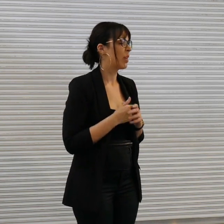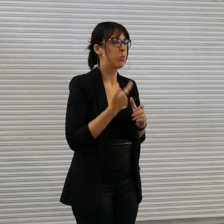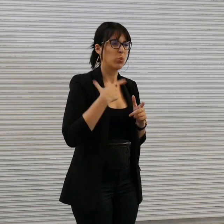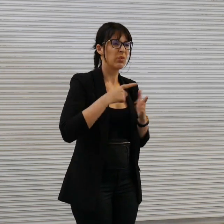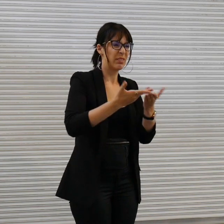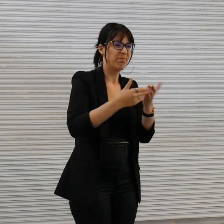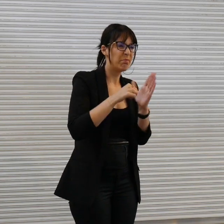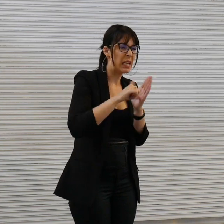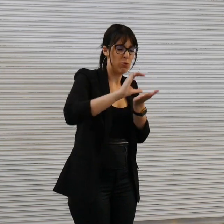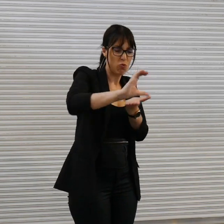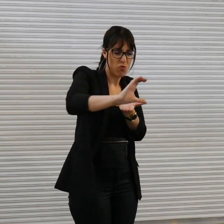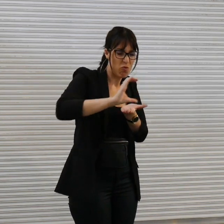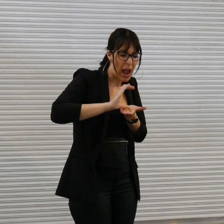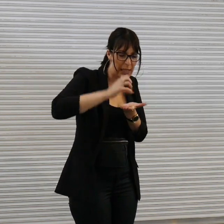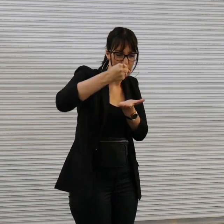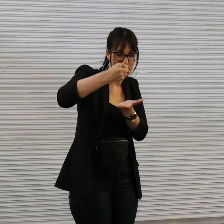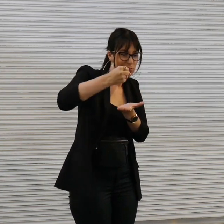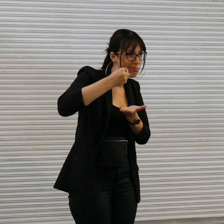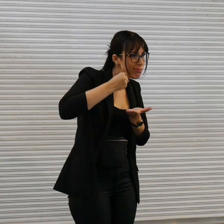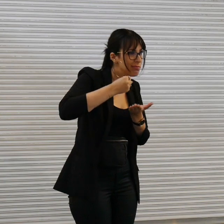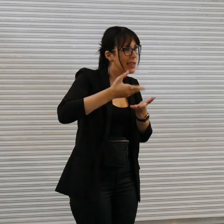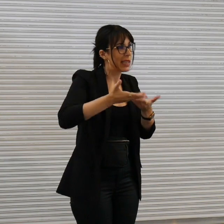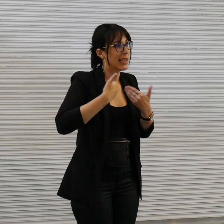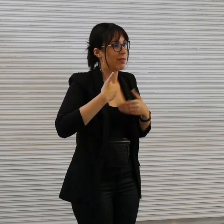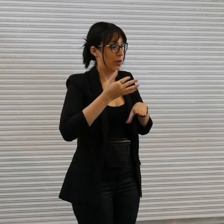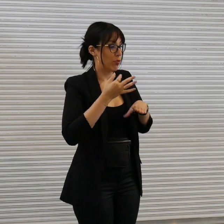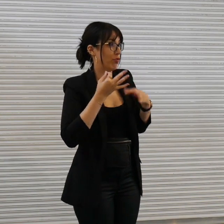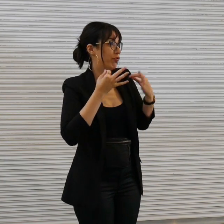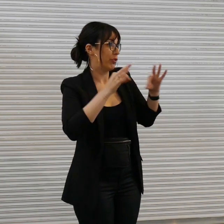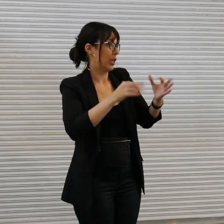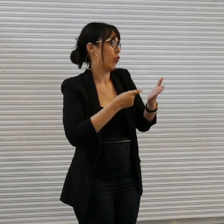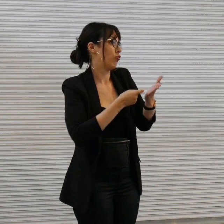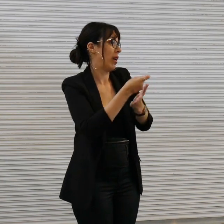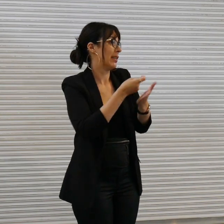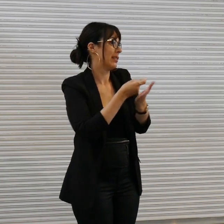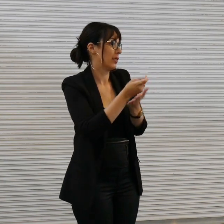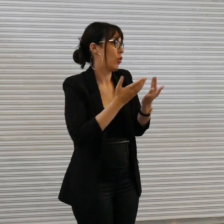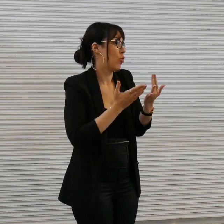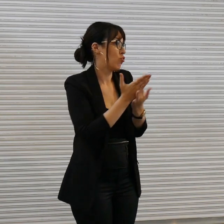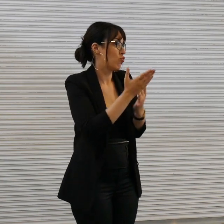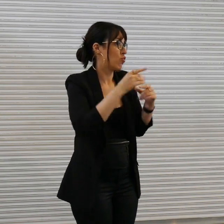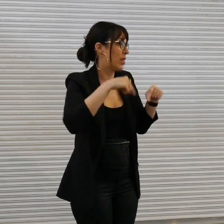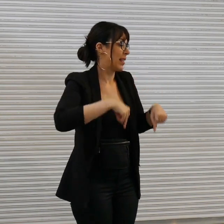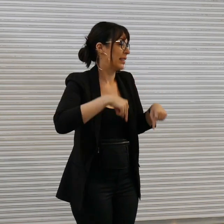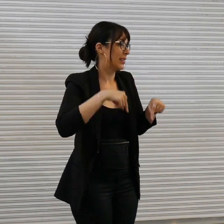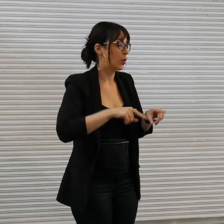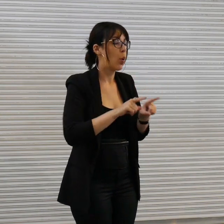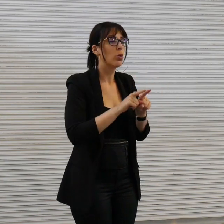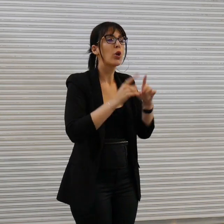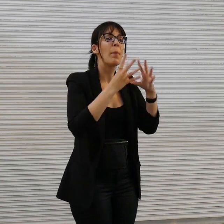and and providing free rent over the residency and as Andrea said um also material costs which